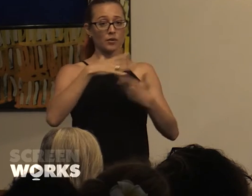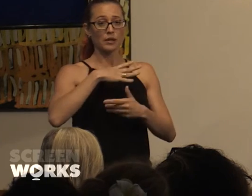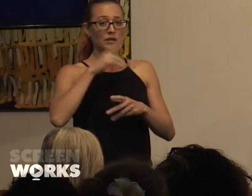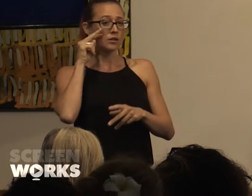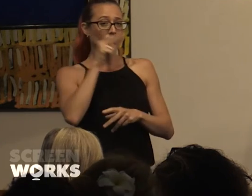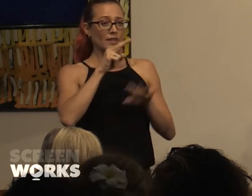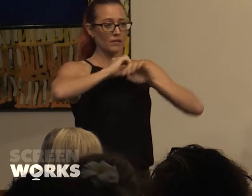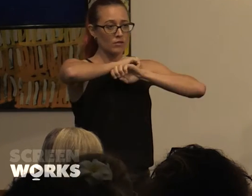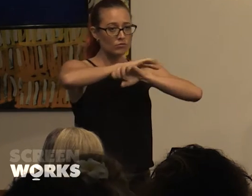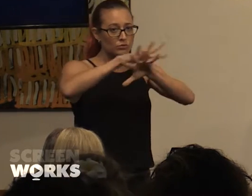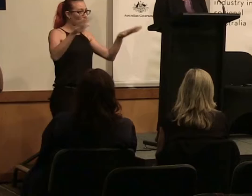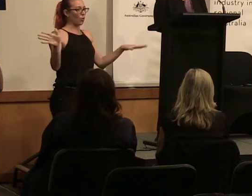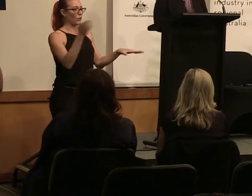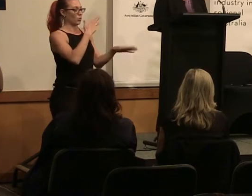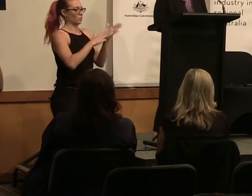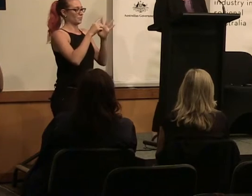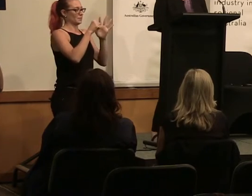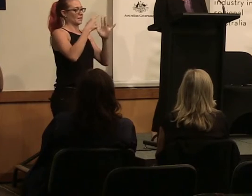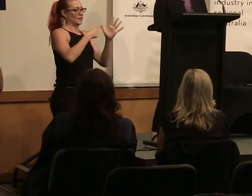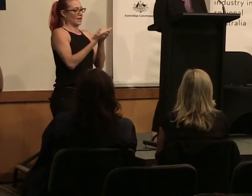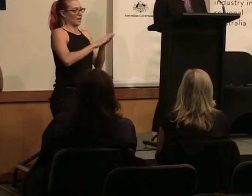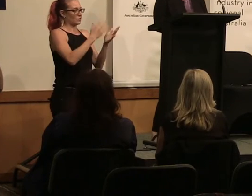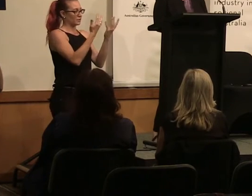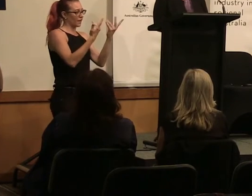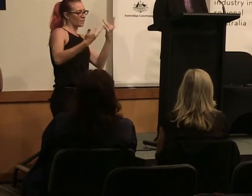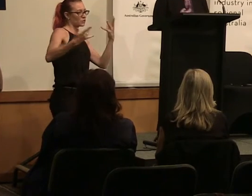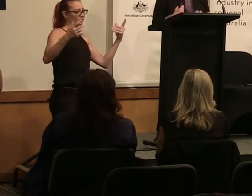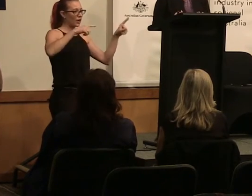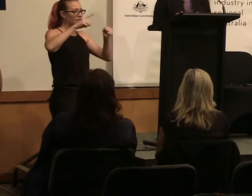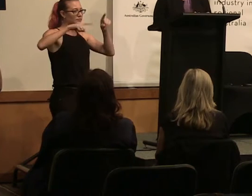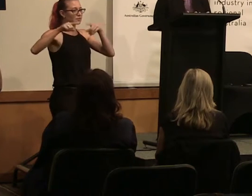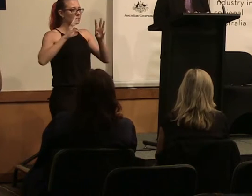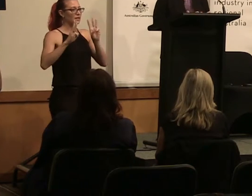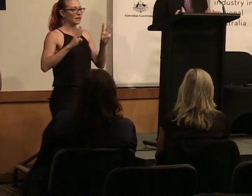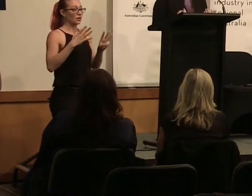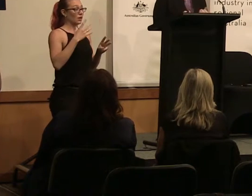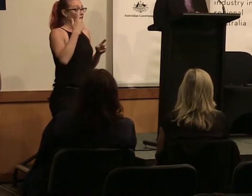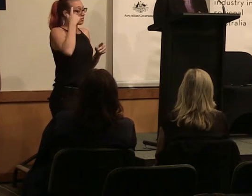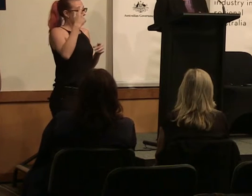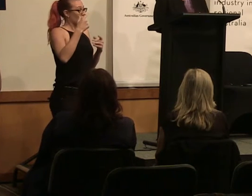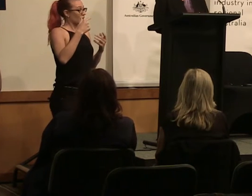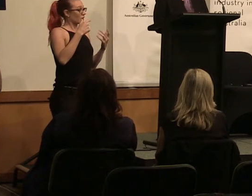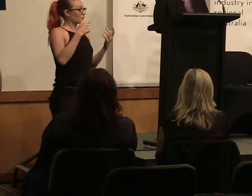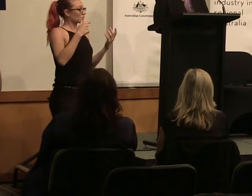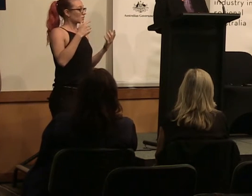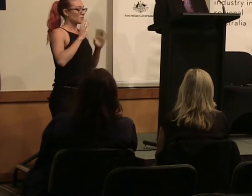across the whole media as to how we can diversify the media. I also think it's an amazing time to be here today, the 8th